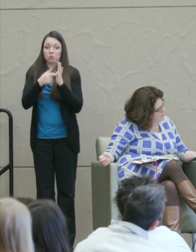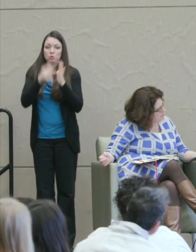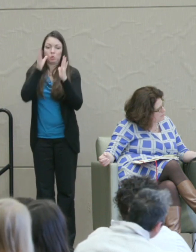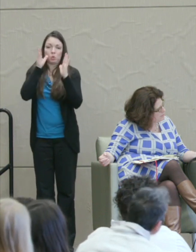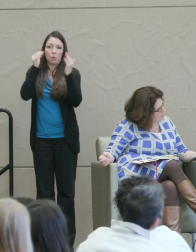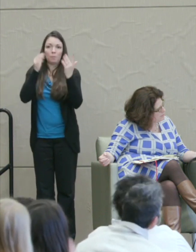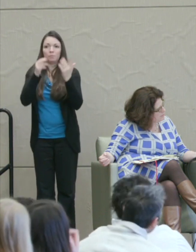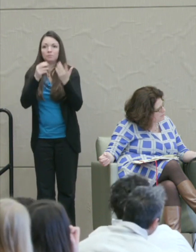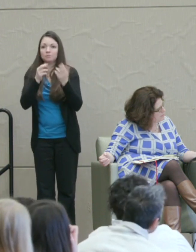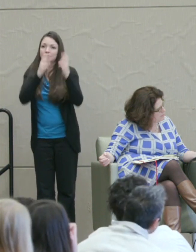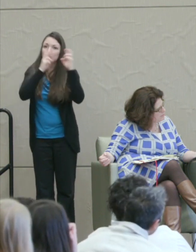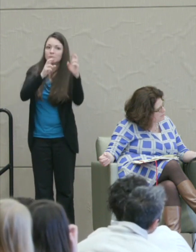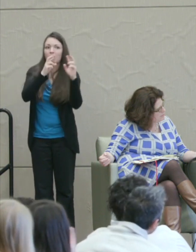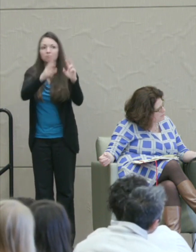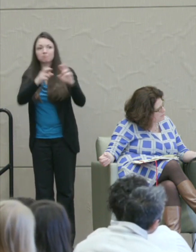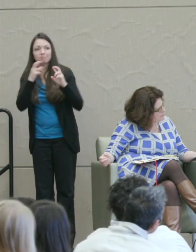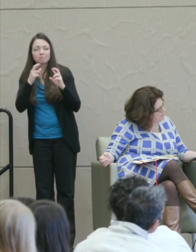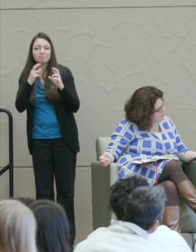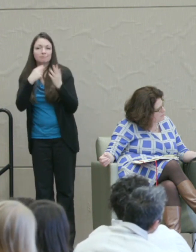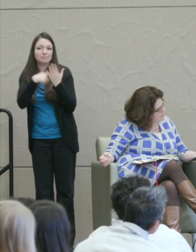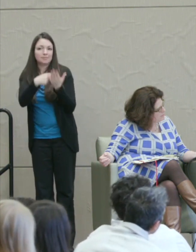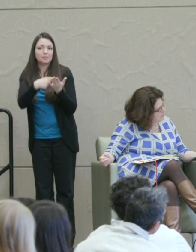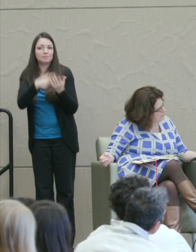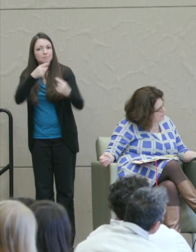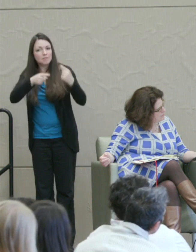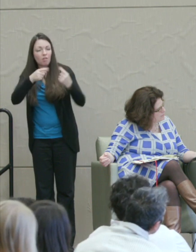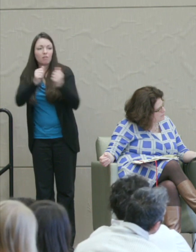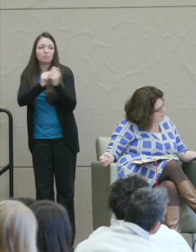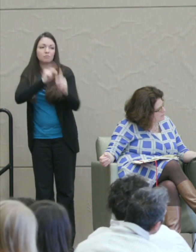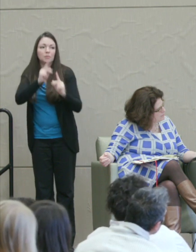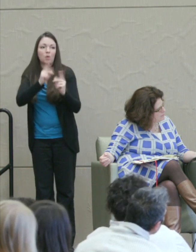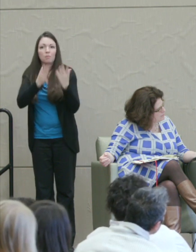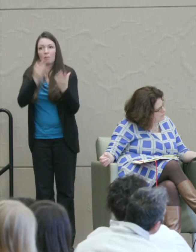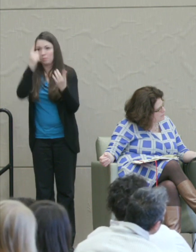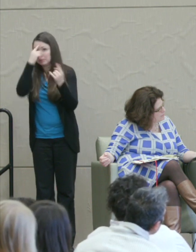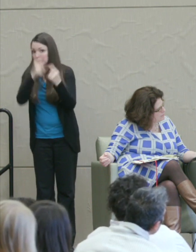dialog with other people who disagree. So there are many things we could talk about here.